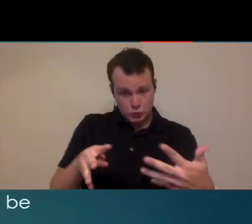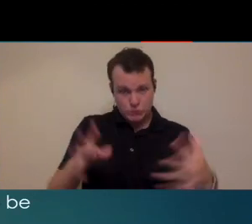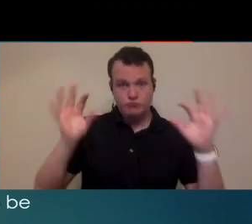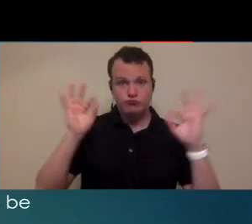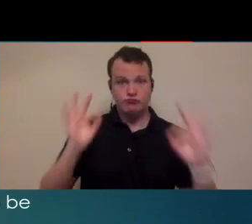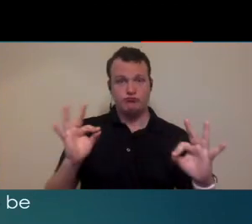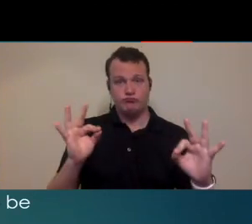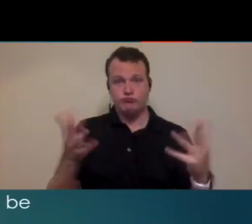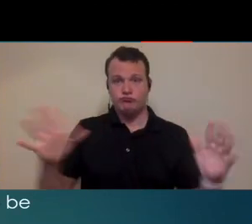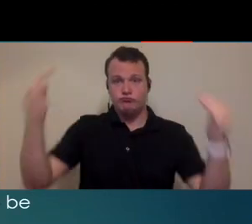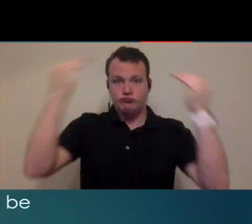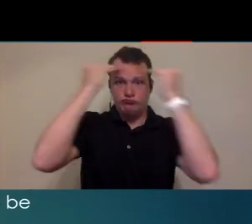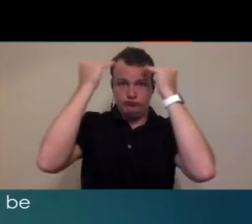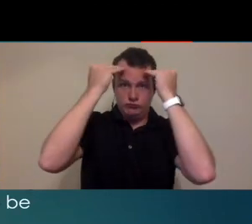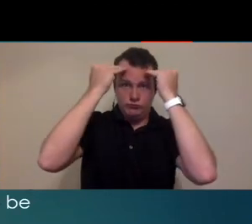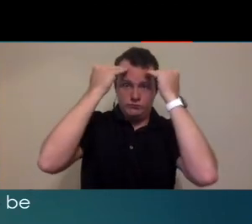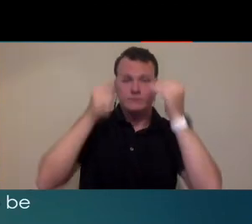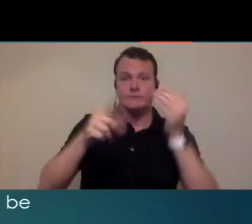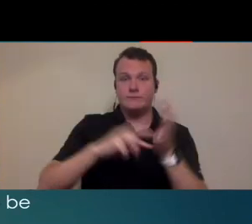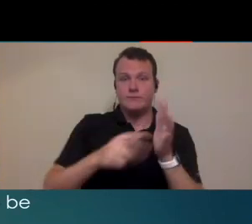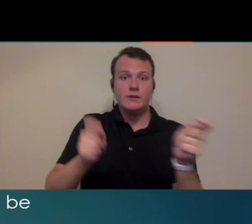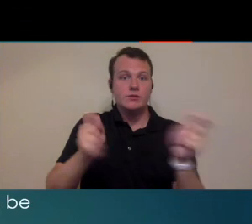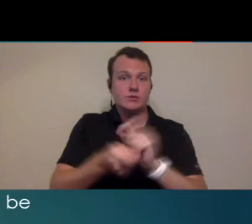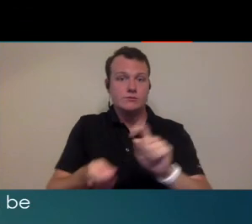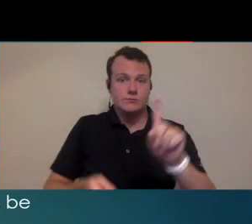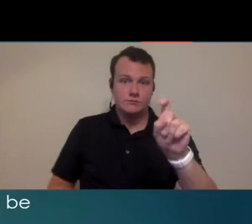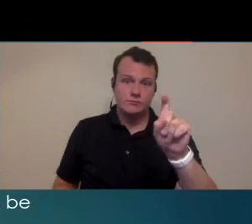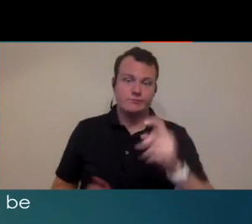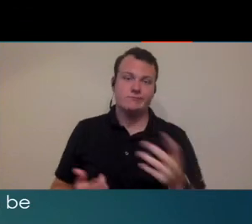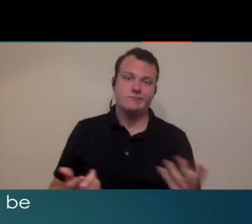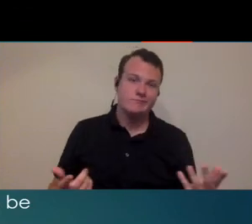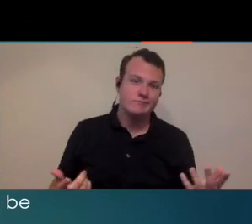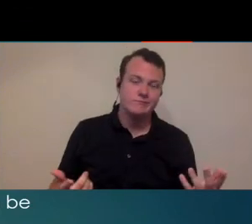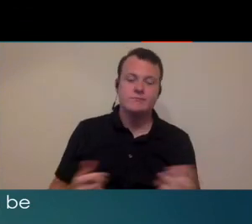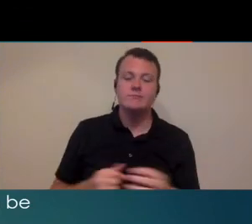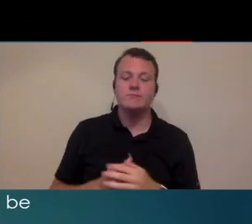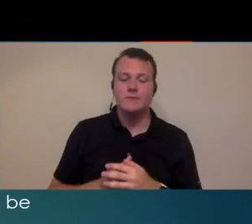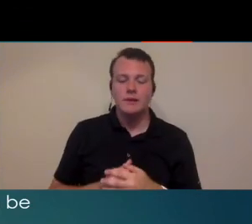exactly what it's going to look like are you ever going to need to change it even